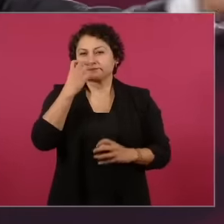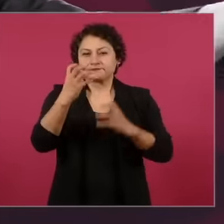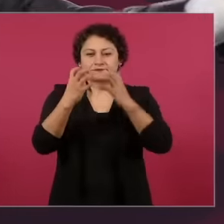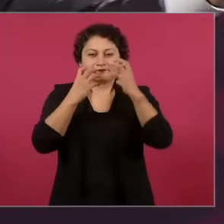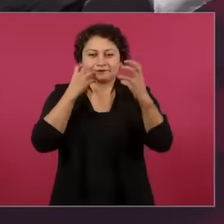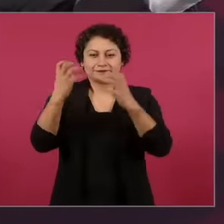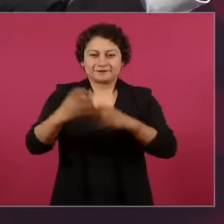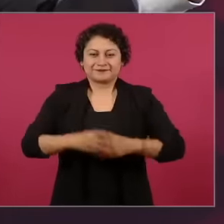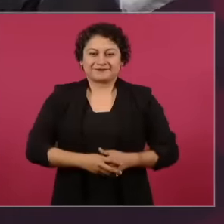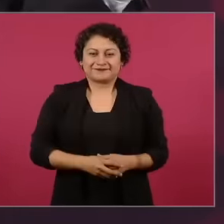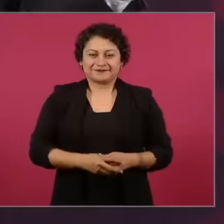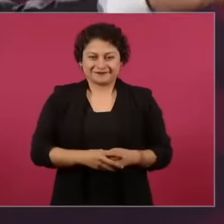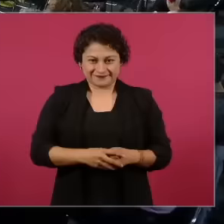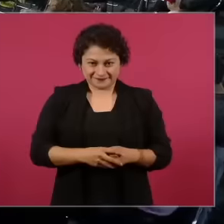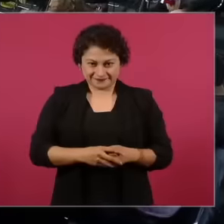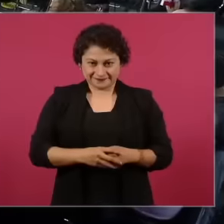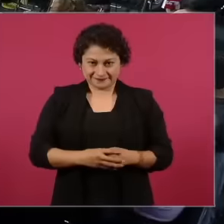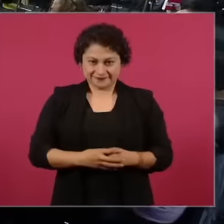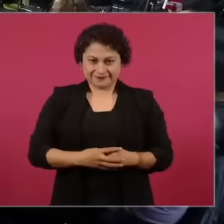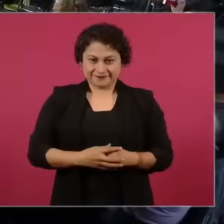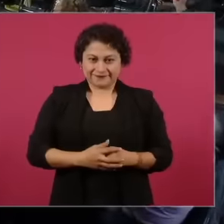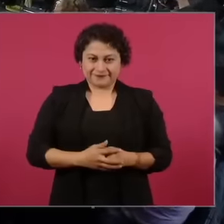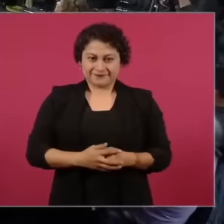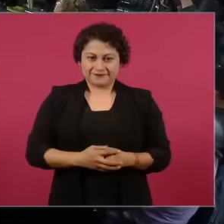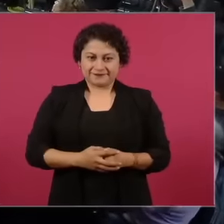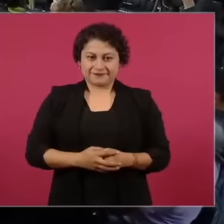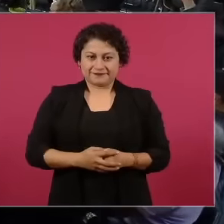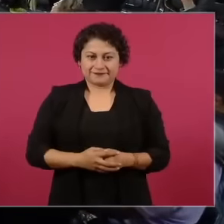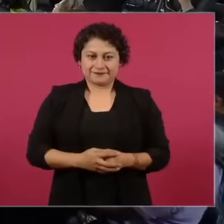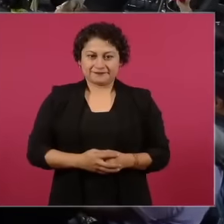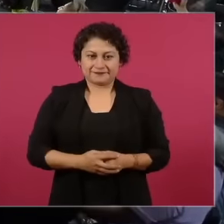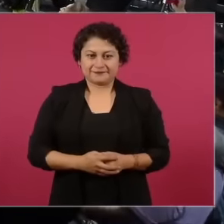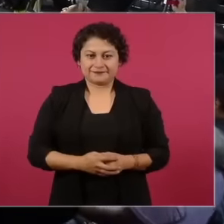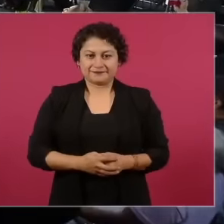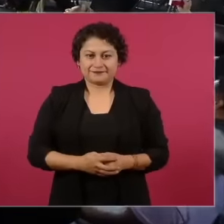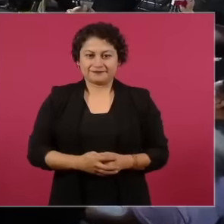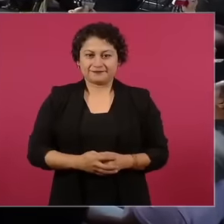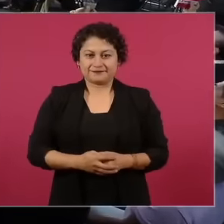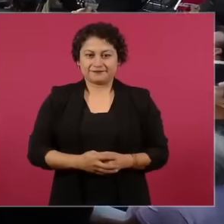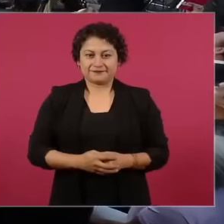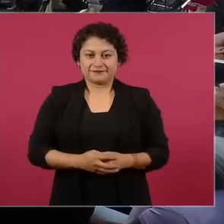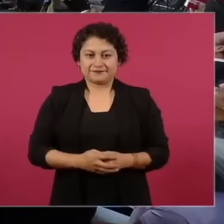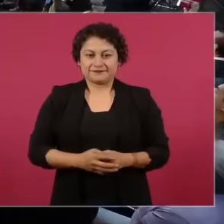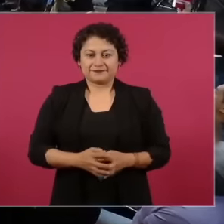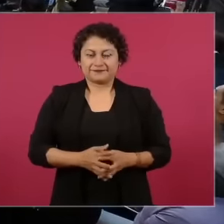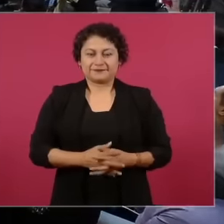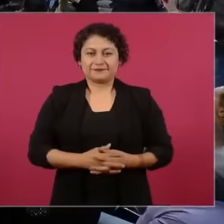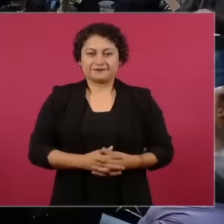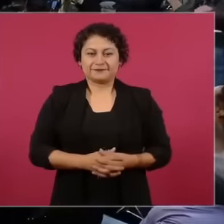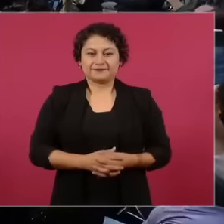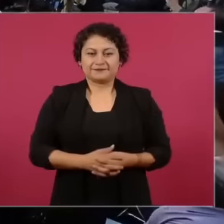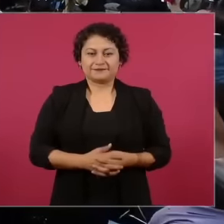national and international television stations, they were the ones who gave us the news with truth,